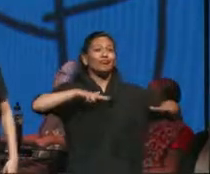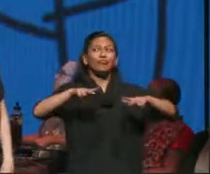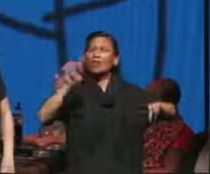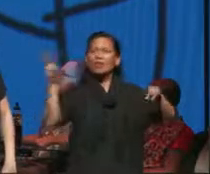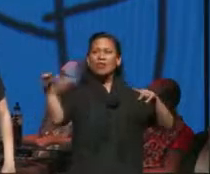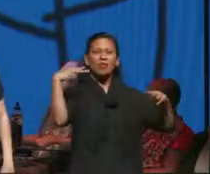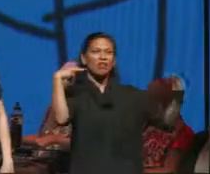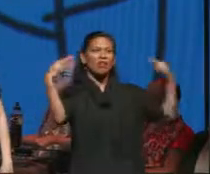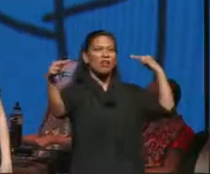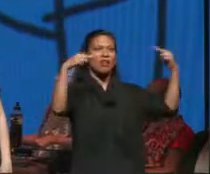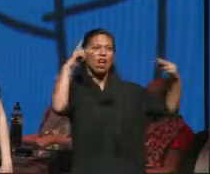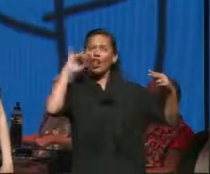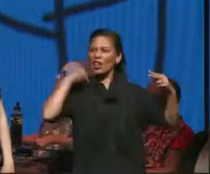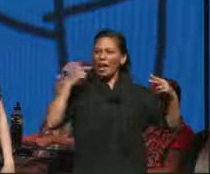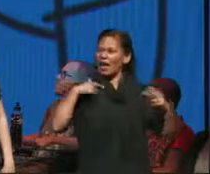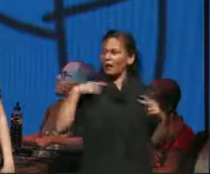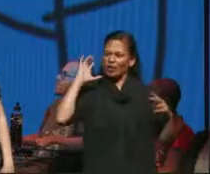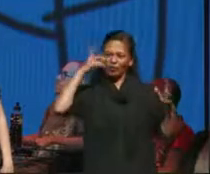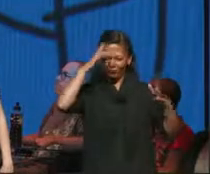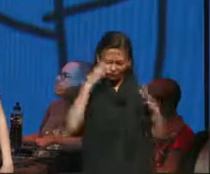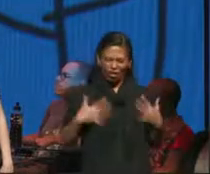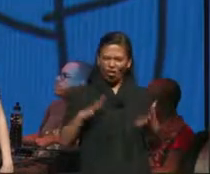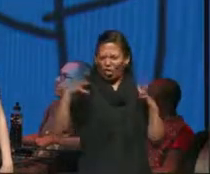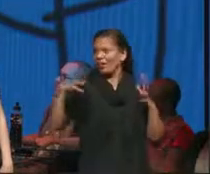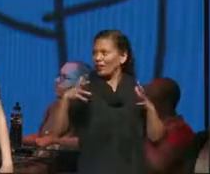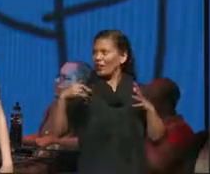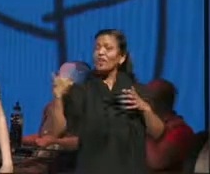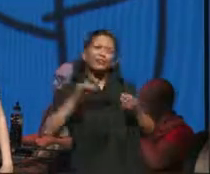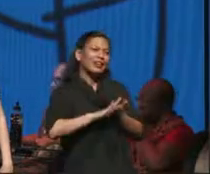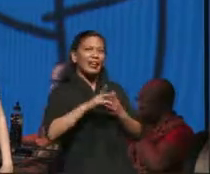some sideshow at a carnival they try to be polite as a shifter eyes away or a